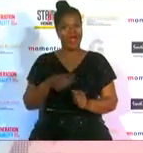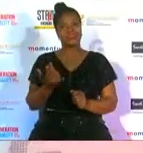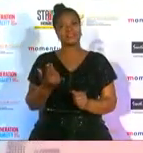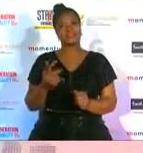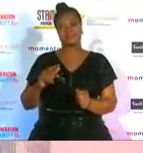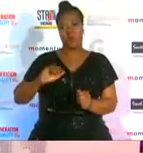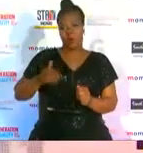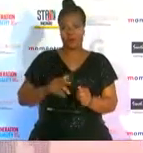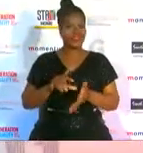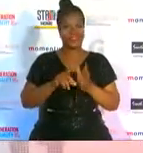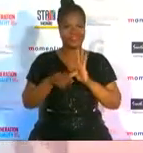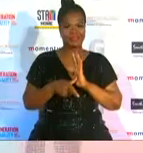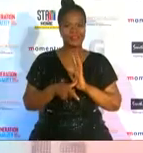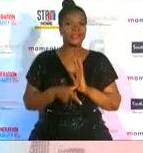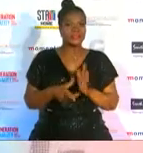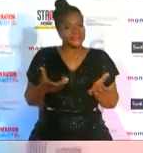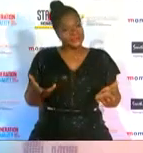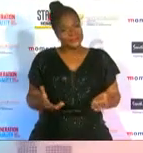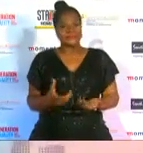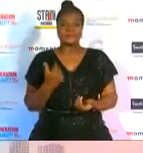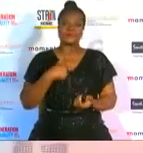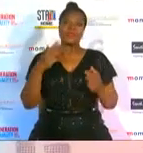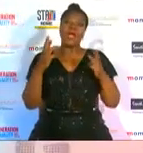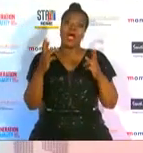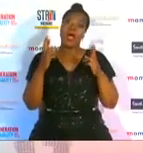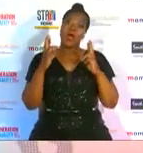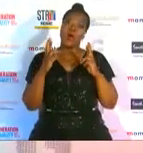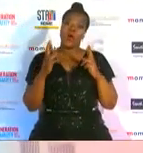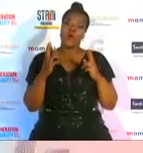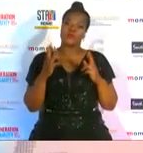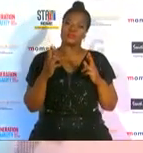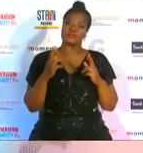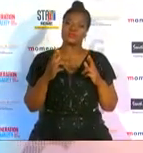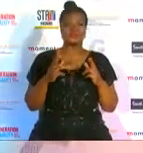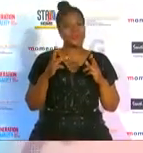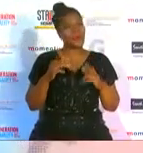with this initiative i hope to see more young upcoming athletes to come and